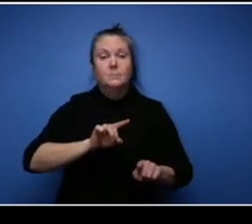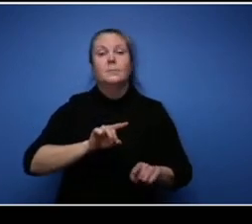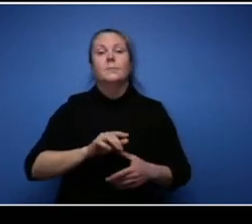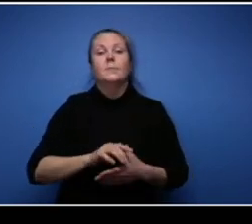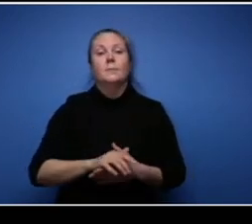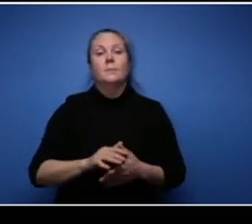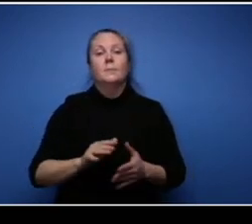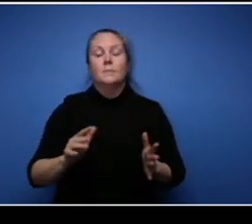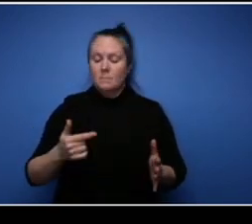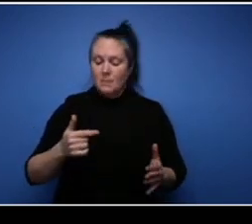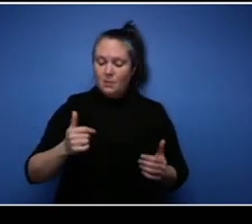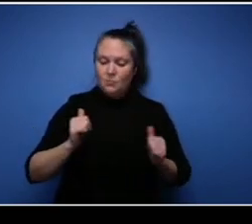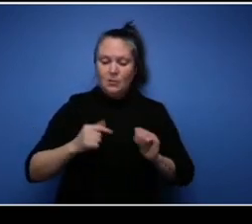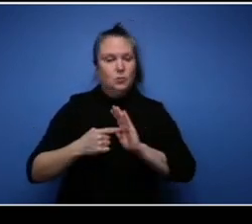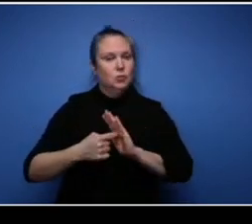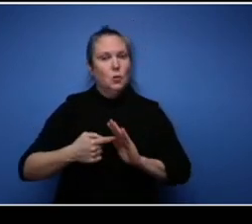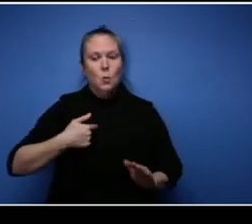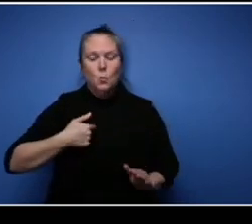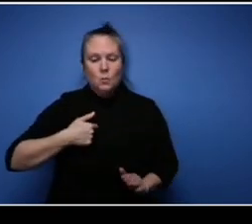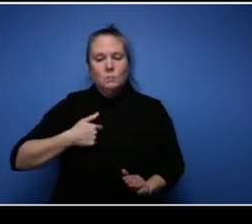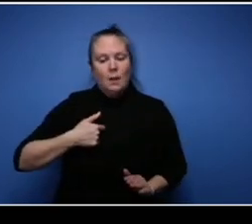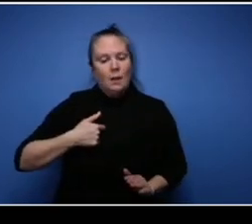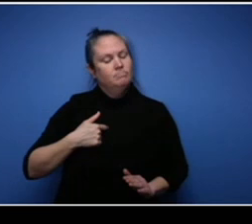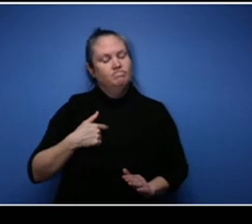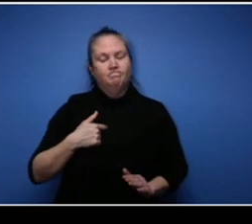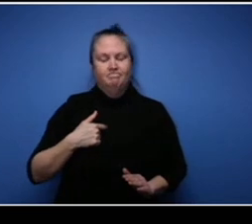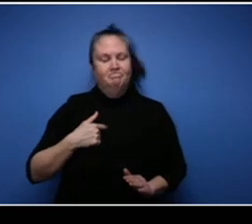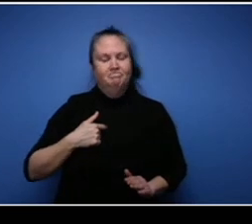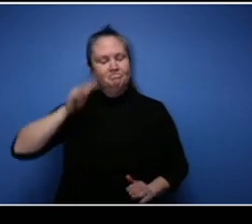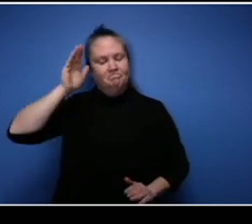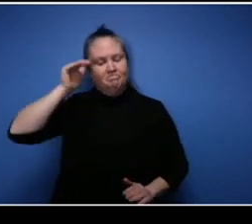I'm more respectful than what they are.